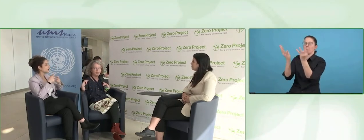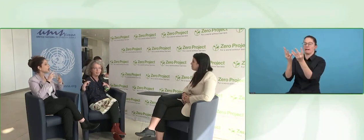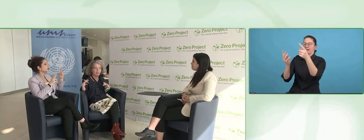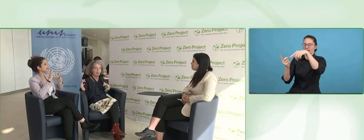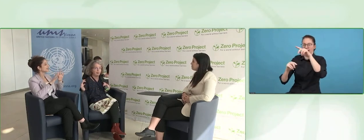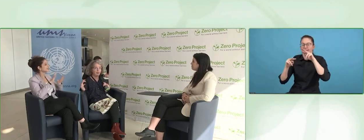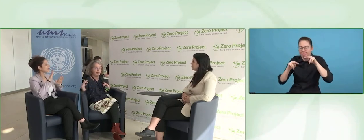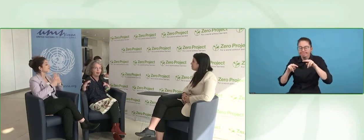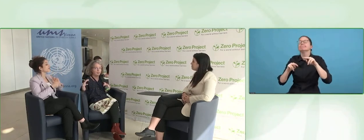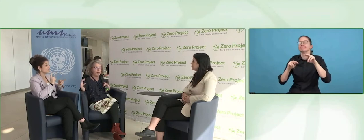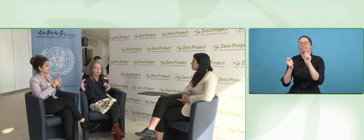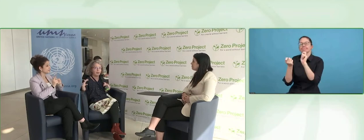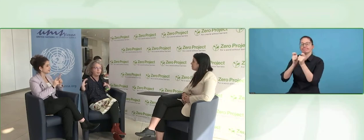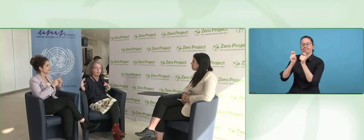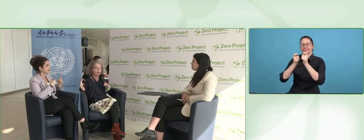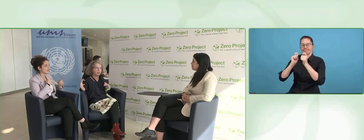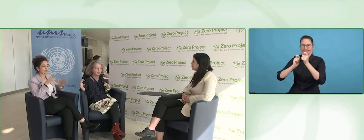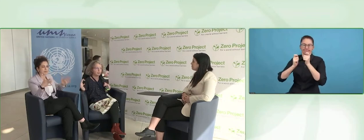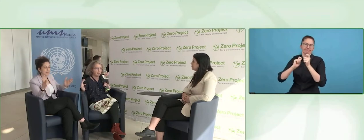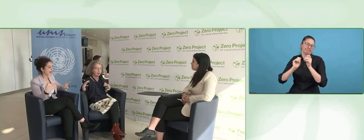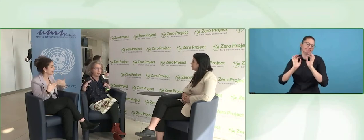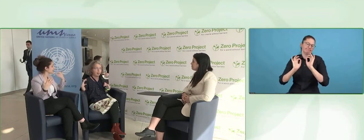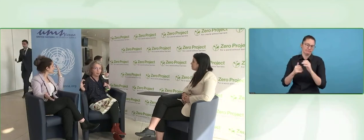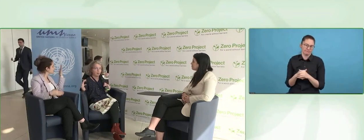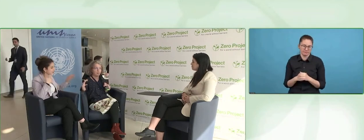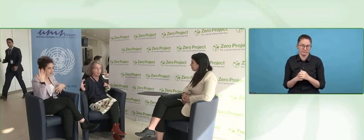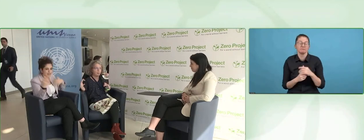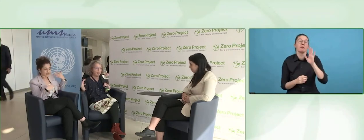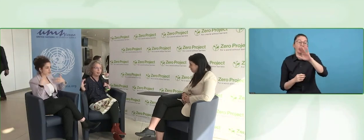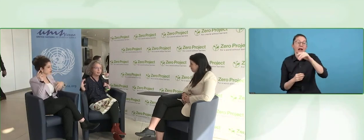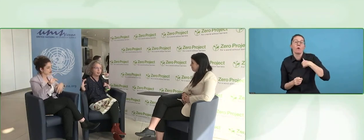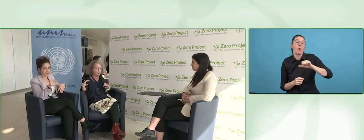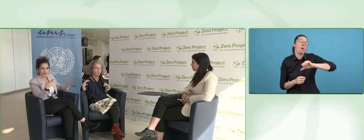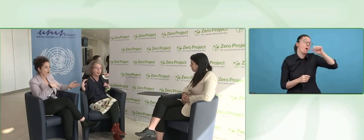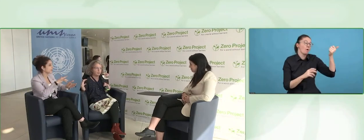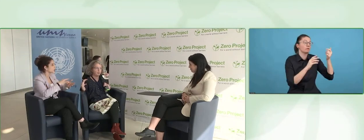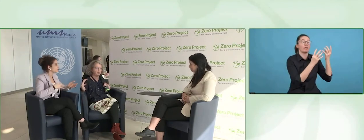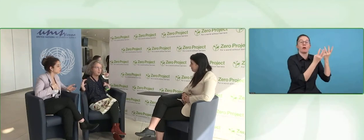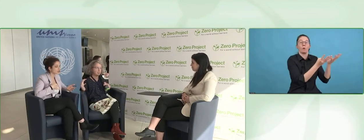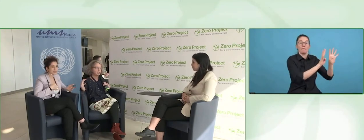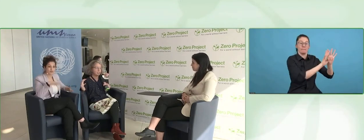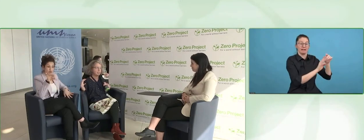Sometimes I am in a hurry, in a rush, whereas my voting machine?